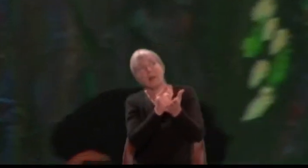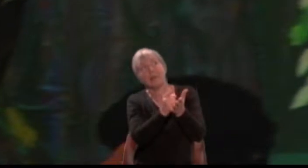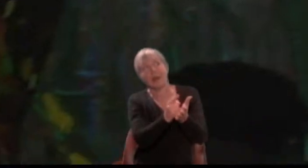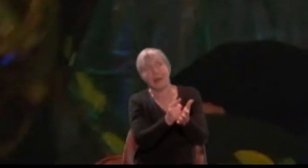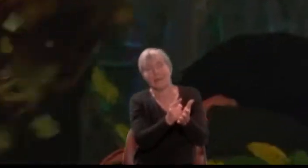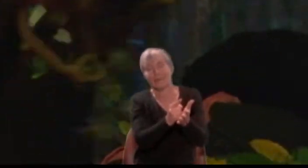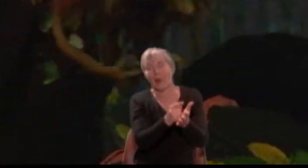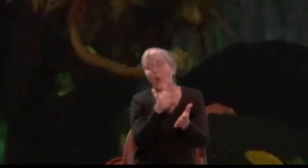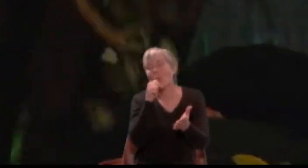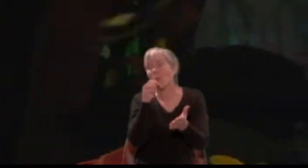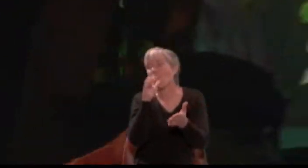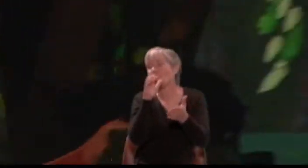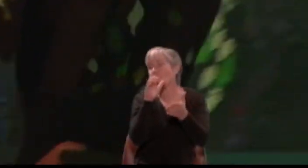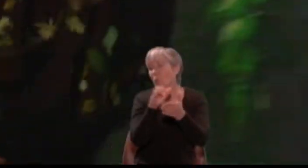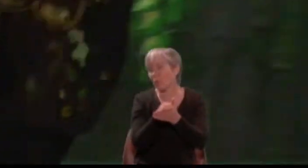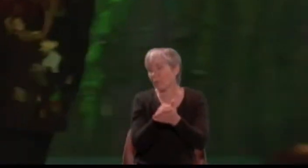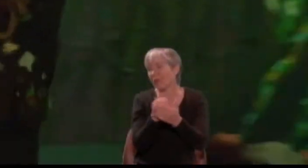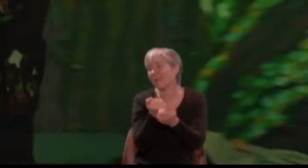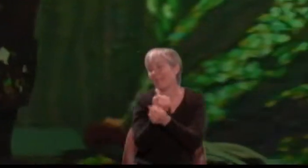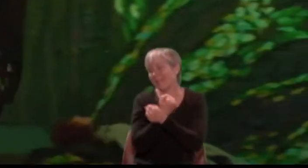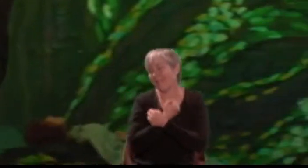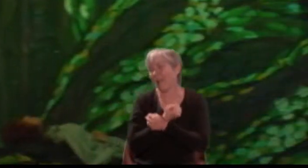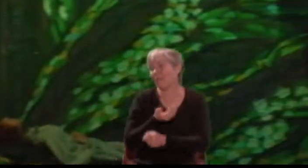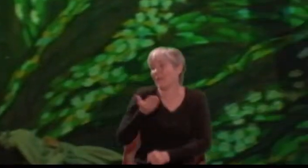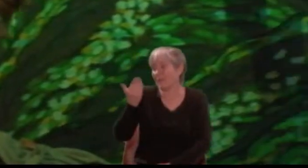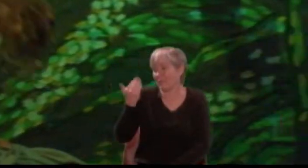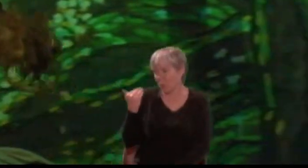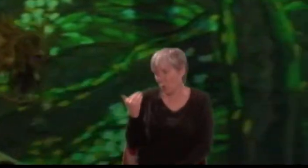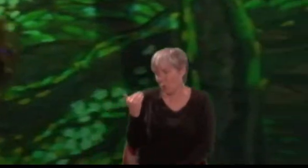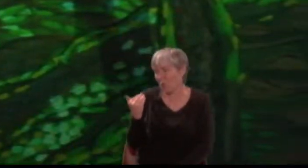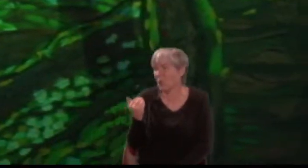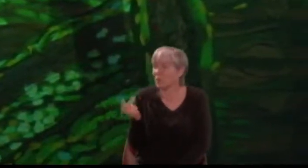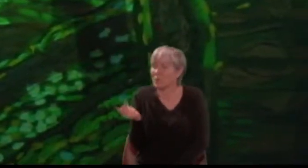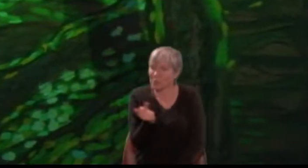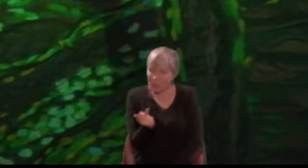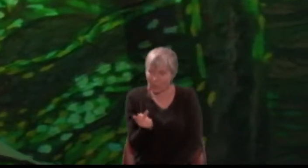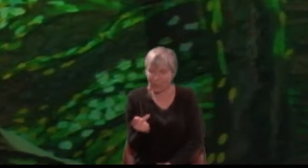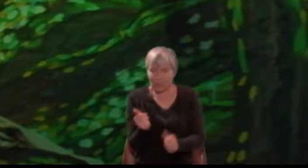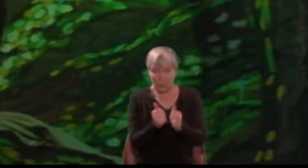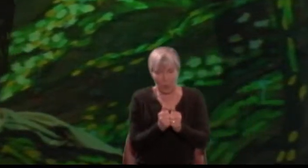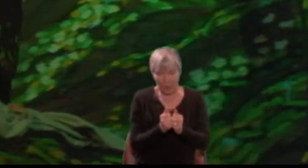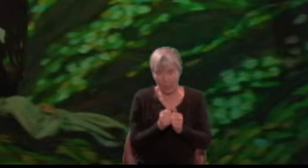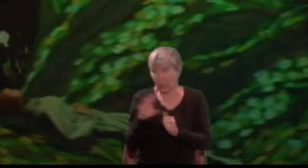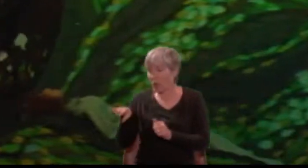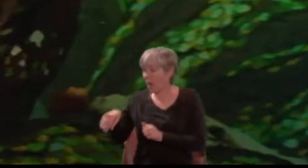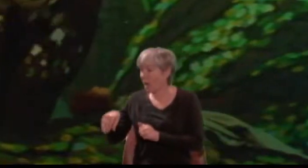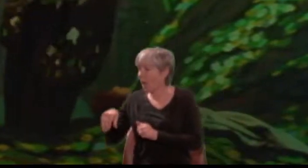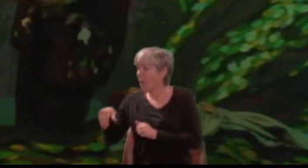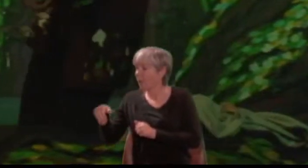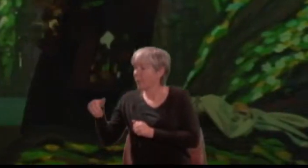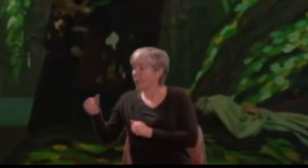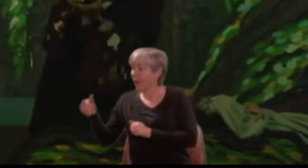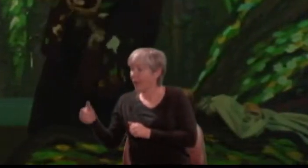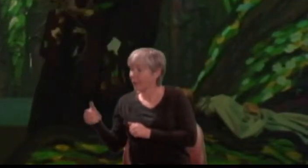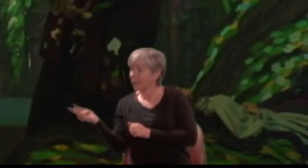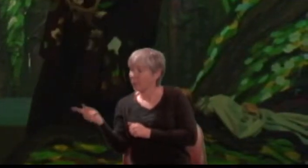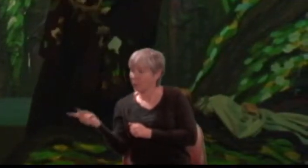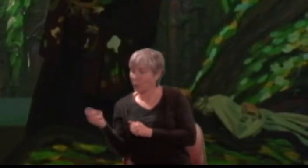Jack shall have Jill; Nought shall go ill; the man shall have his mare again, and all shall be well.